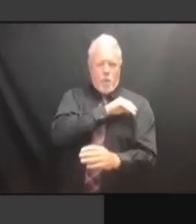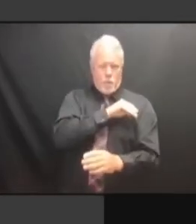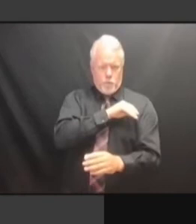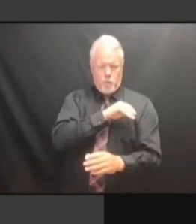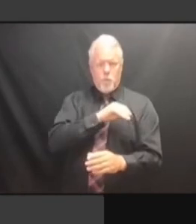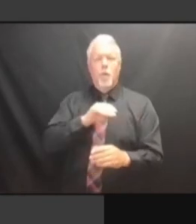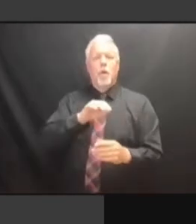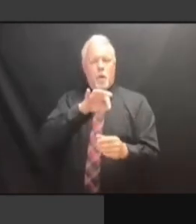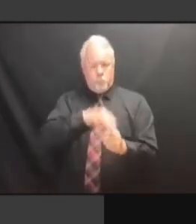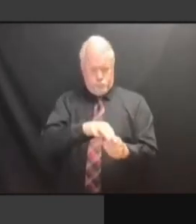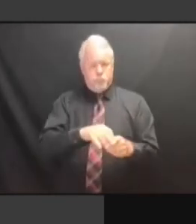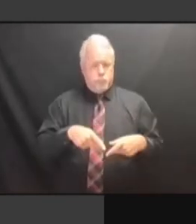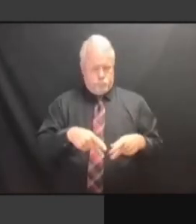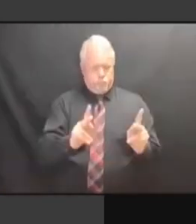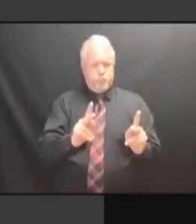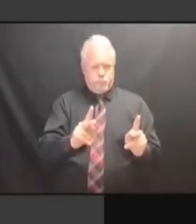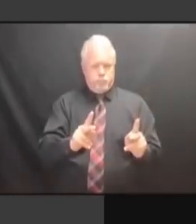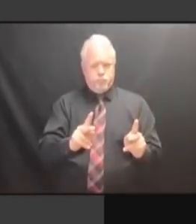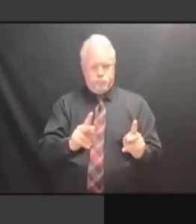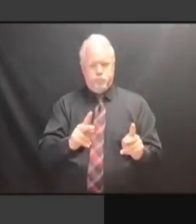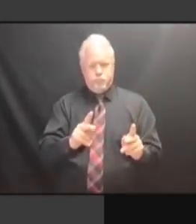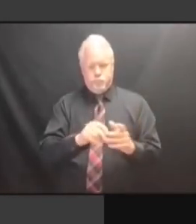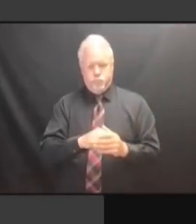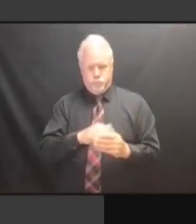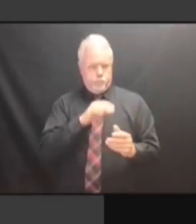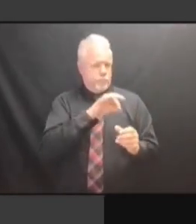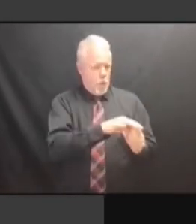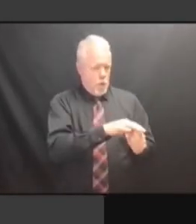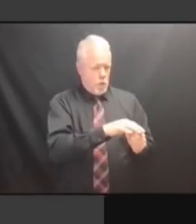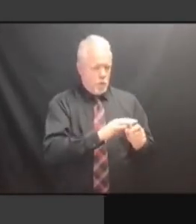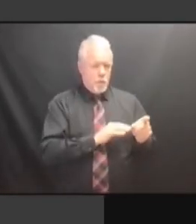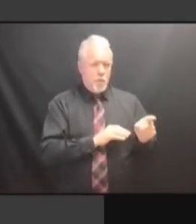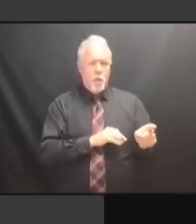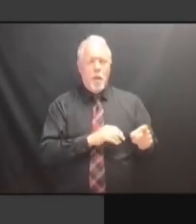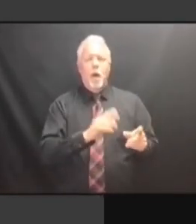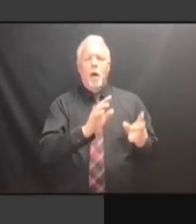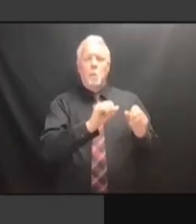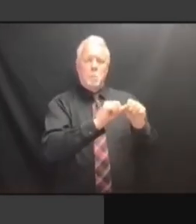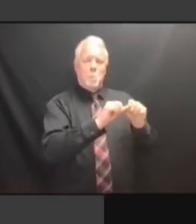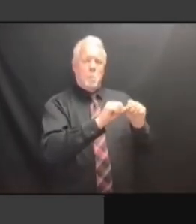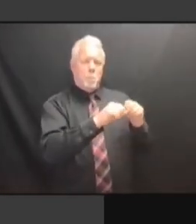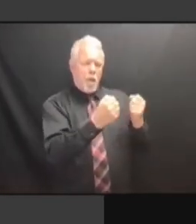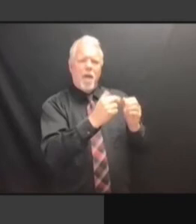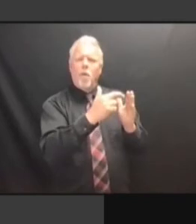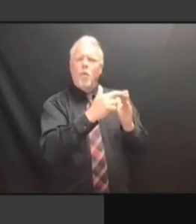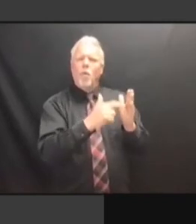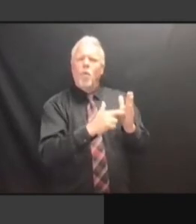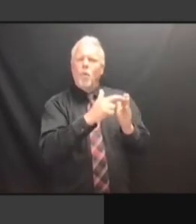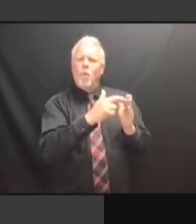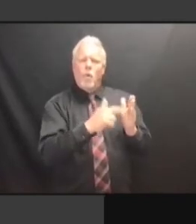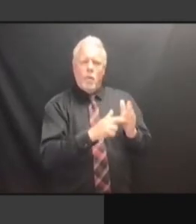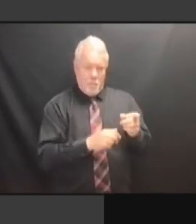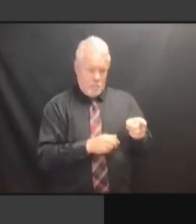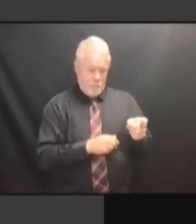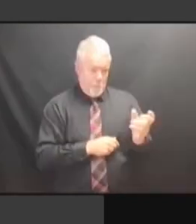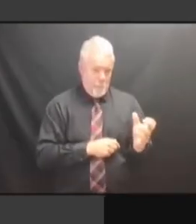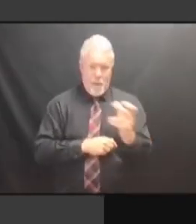OUT, THEY HAVE TO REGISTER AGAIN THE SECOND TIME THEY COME OUT, THEY HAVE TO REGISTER AGAIN THE SECOND TIME THEY COME OUT? THE SECOND TIME THEY COME OUT? THE SECOND TIME THEY COME OUT? >> THE SECOND TIME THEY COME OUT? >> WHEN THE SECOND TIME THEY COME OUT? >> WHEN THEY THE SECOND TIME THEY COME OUT? >> WHEN THEY PUT THE SECOND TIME THEY COME OUT? >> WHEN THEY PUT BACK THE SECOND TIME THEY COME OUT? >> WHEN THEY PUT BACK IN THE SECOND TIME THEY COME OUT? >> WHEN THEY PUT BACK IN THEY WHEN THEY PUT BACK IN THEY WHEN THEY PUT BACK IN THEY SHOULD WHEN THEY PUT BACK IN THEY SHOULD BE WHEN THEY PUT BACK IN THEY SHOULD BE CANCELED, WHEN THEY PUT BACK IN THEY SHOULD BE CANCELED, WE WHEN THEY PUT BACK IN THEY SHOULD BE CANCELED, WE SHOULD WHEN THEY PUT BACK IN THEY SHOULD BE CANCELED, WE SHOULD BE SHOULD BE CANCELED, WE SHOULD BE SHOULD BE CANCELED, WE SHOULD BE FLAGGED SHOULD BE CANCELED, WE SHOULD BE FLAGGED FOR SHOULD BE CANCELED, WE SHOULD BE FLAGGED FOR FELONY SHOULD BE CANCELED, WE SHOULD BE FLAGGED FOR FELONY IN SHOULD BE CANCELED, WE SHOULD BE FLAGGED FOR FELONY IN THE FLAGGED FOR FELONY IN THE FLAGGED FOR FELONY IN THE SYSTEM. SYSTEM. SYSTEM. >> SYSTEM. >> HOW